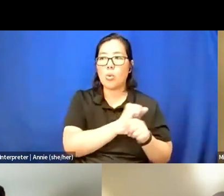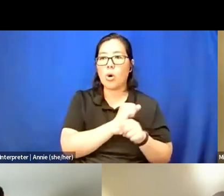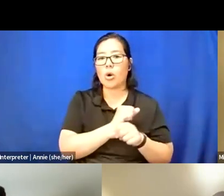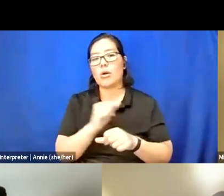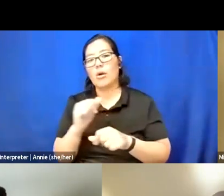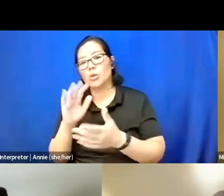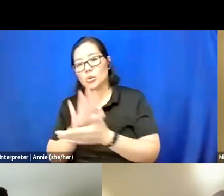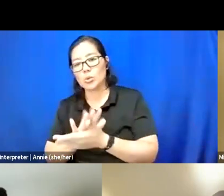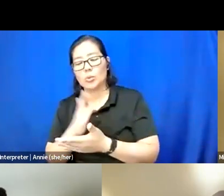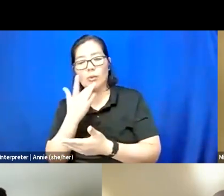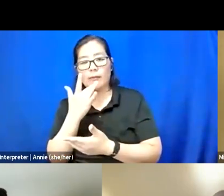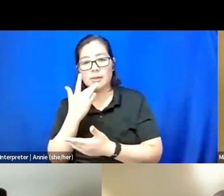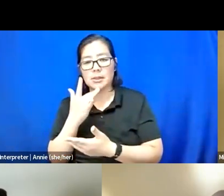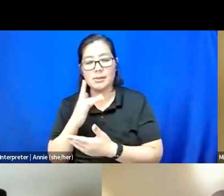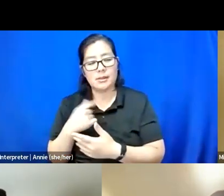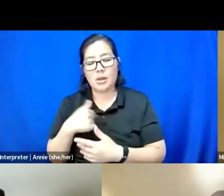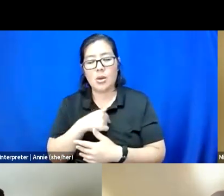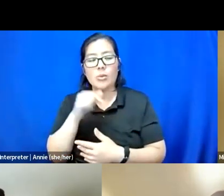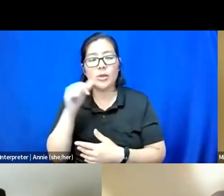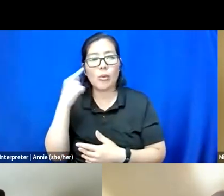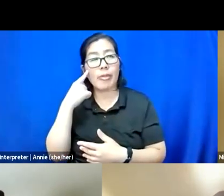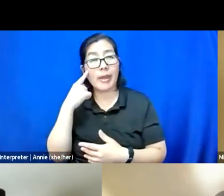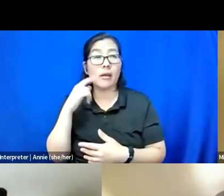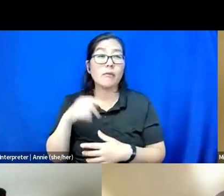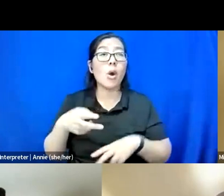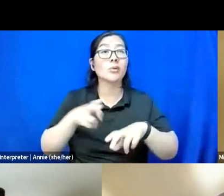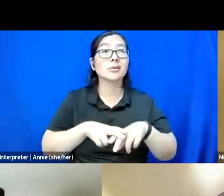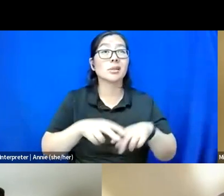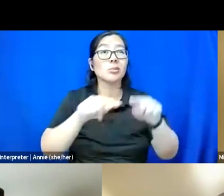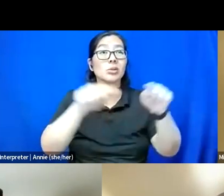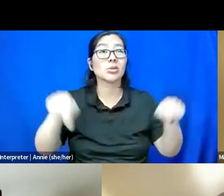We just think, oh, sitting up at a square desk in an uncomfortable chair is